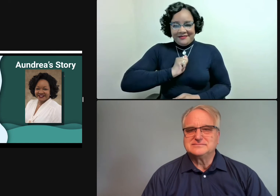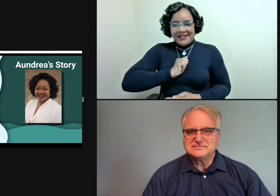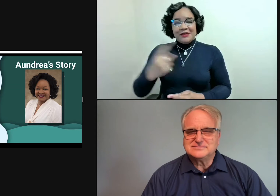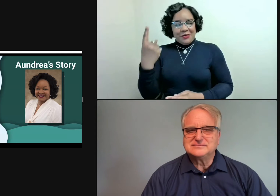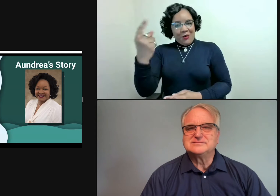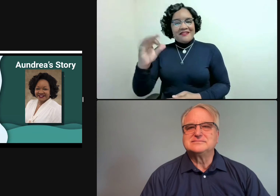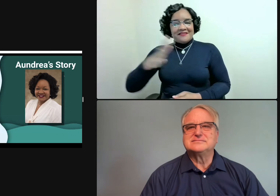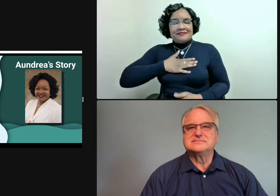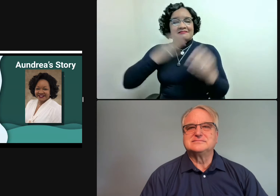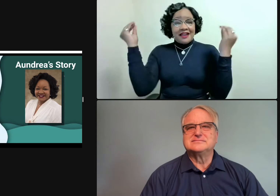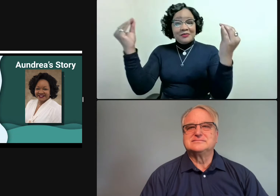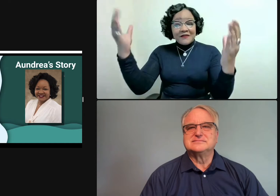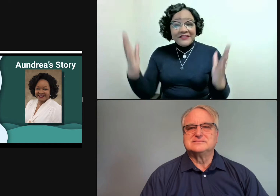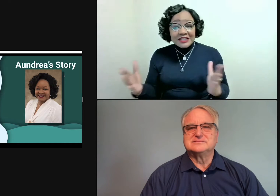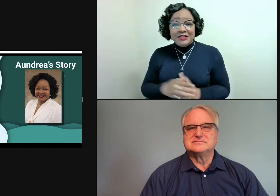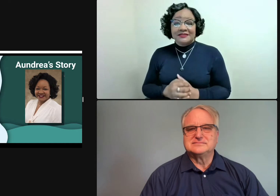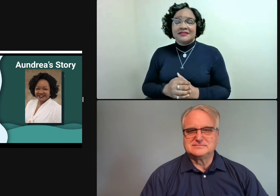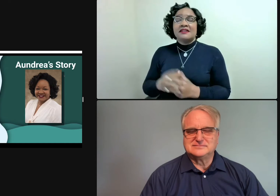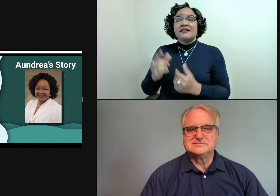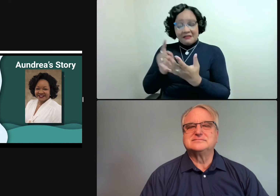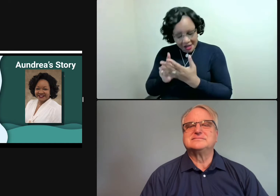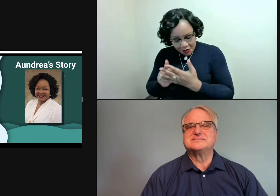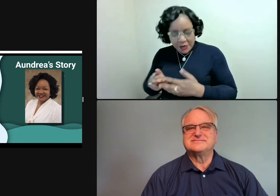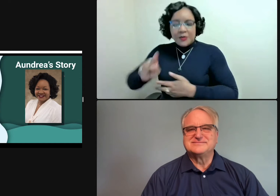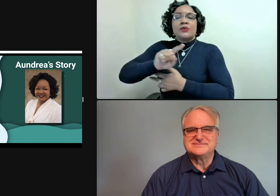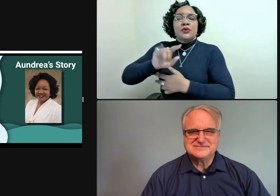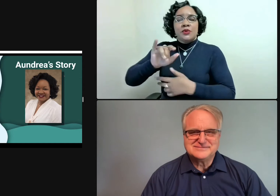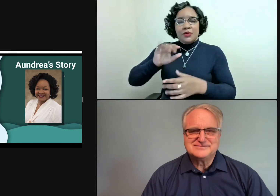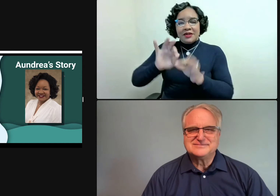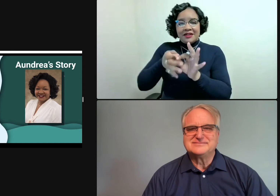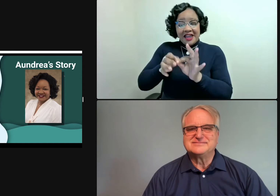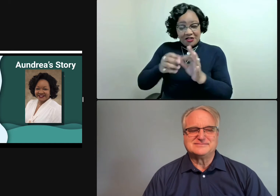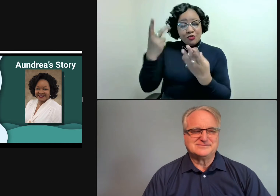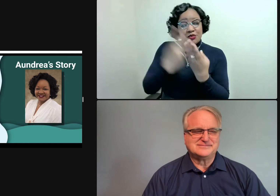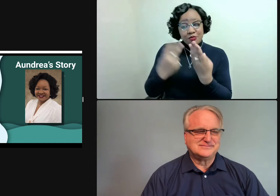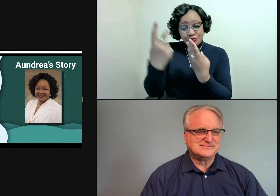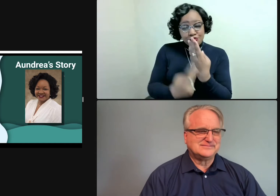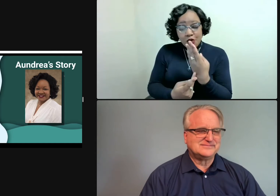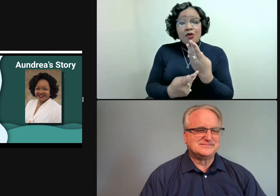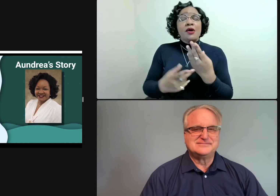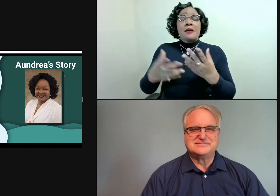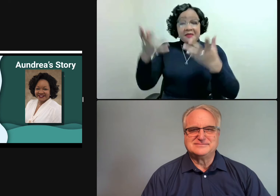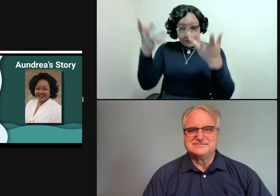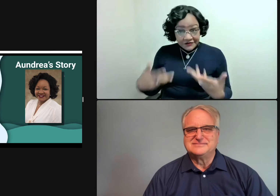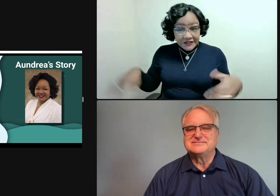And that is where I first met Dr. Thomas, who was my professor.